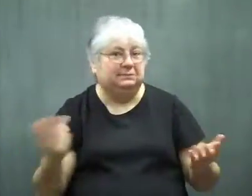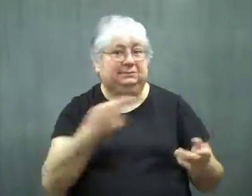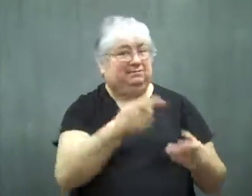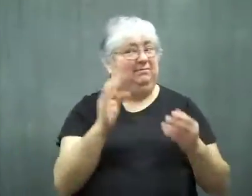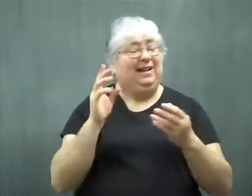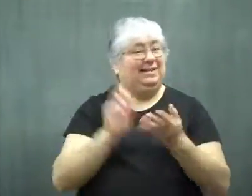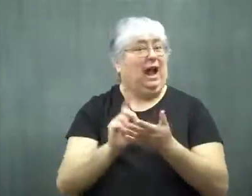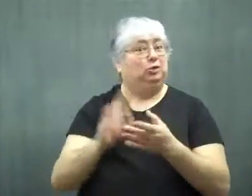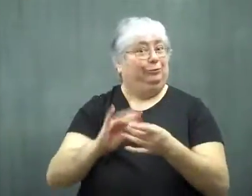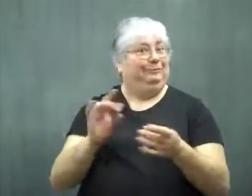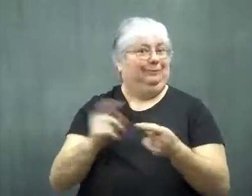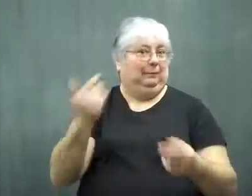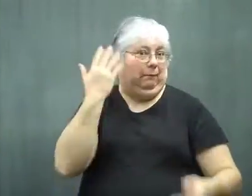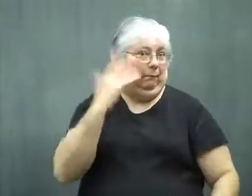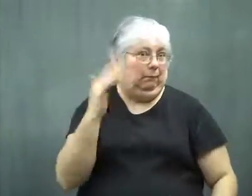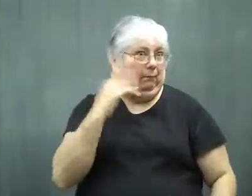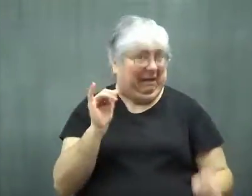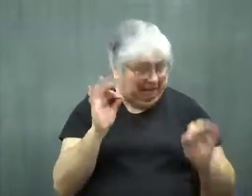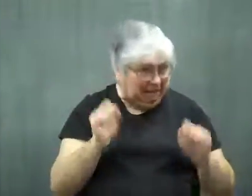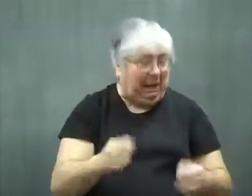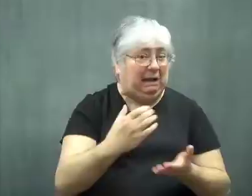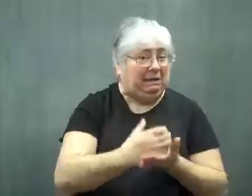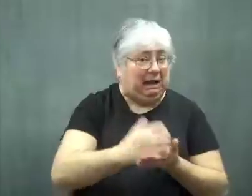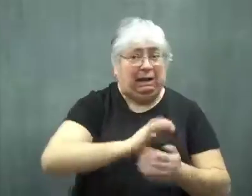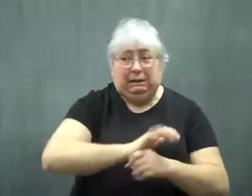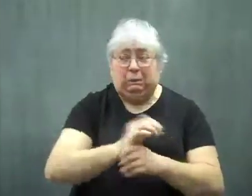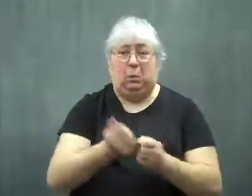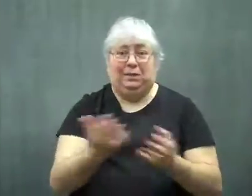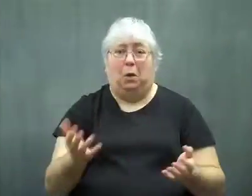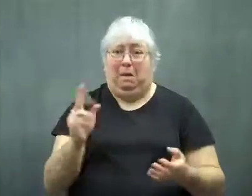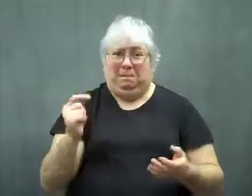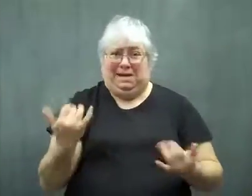The doctor said she didn't know if cans could be made without BPA,